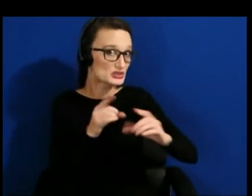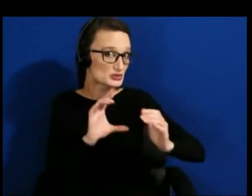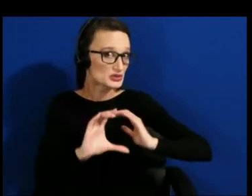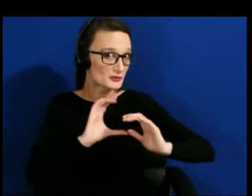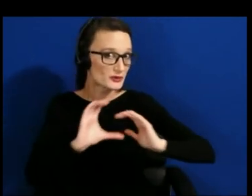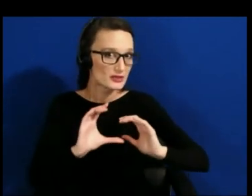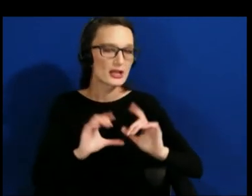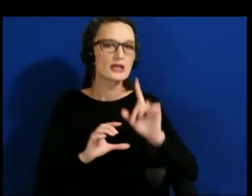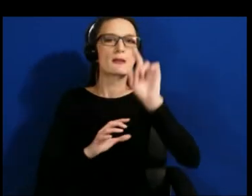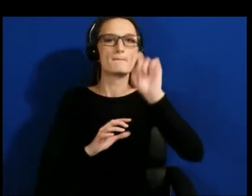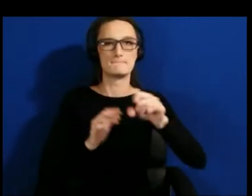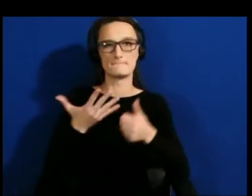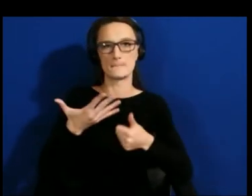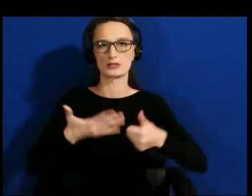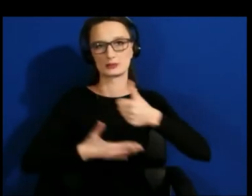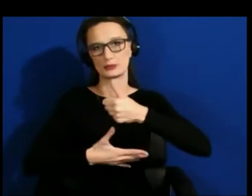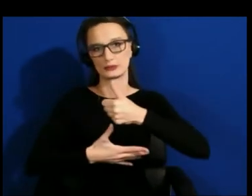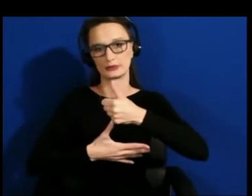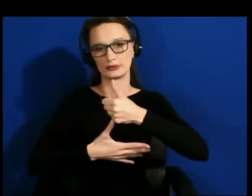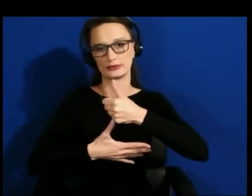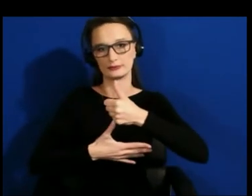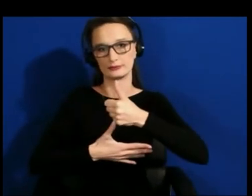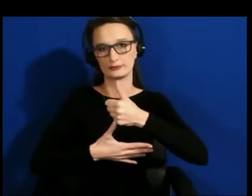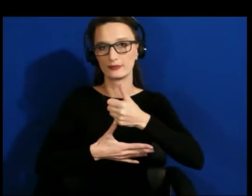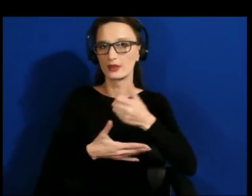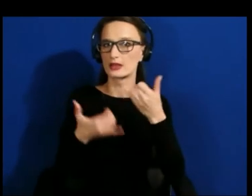you're talking about this intersection and some of the intersections we see which are,